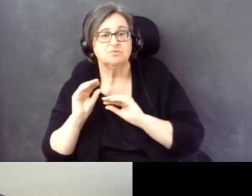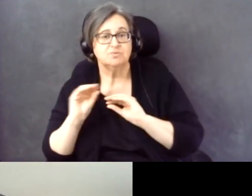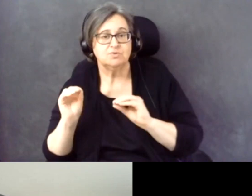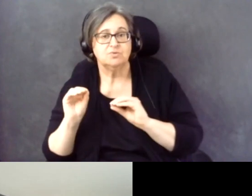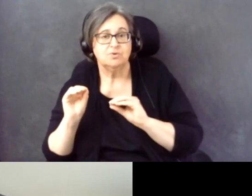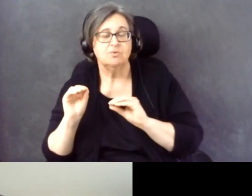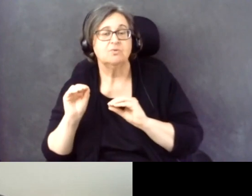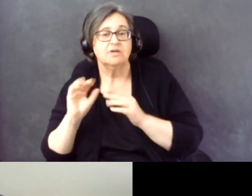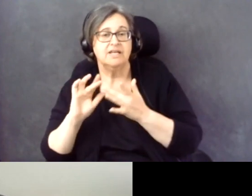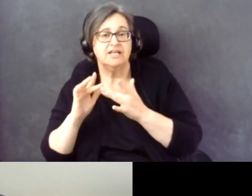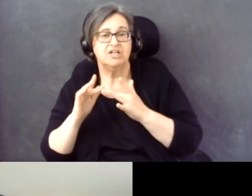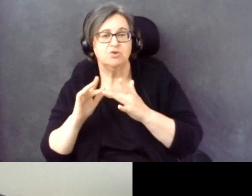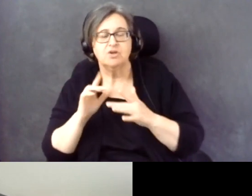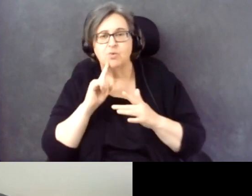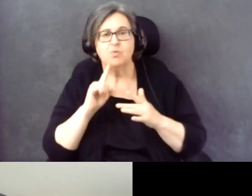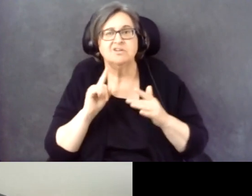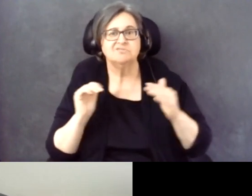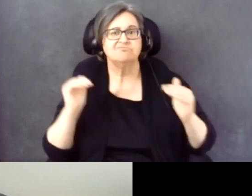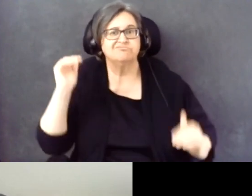access. So there's a real digital divide there.